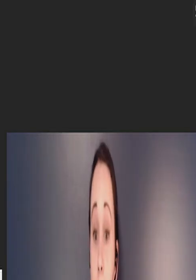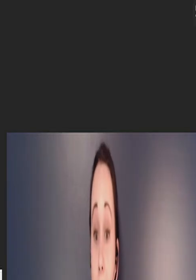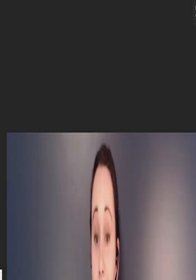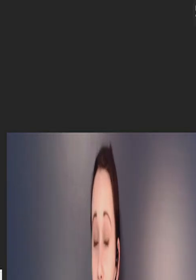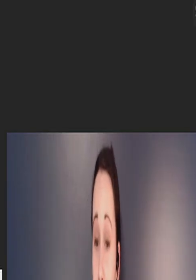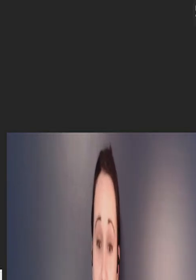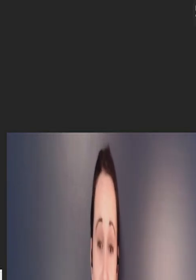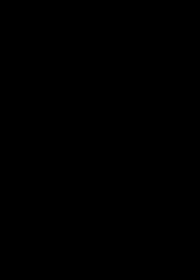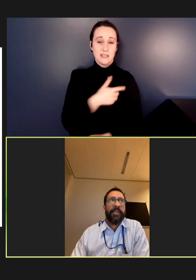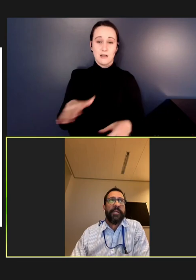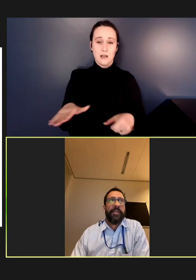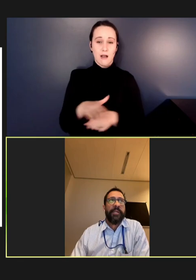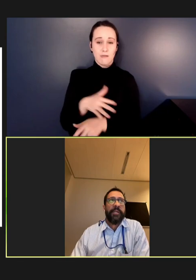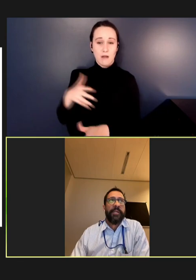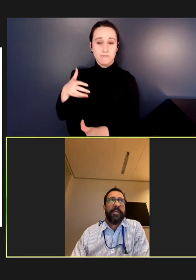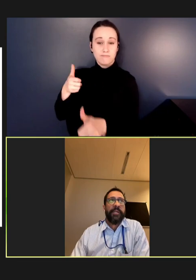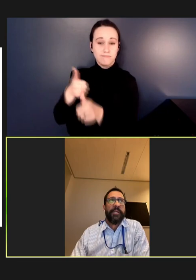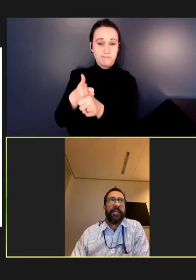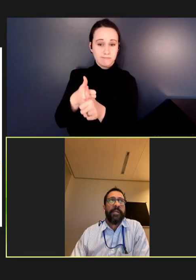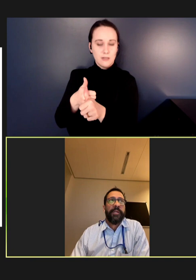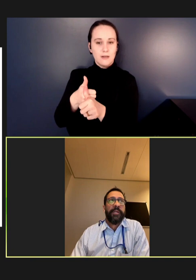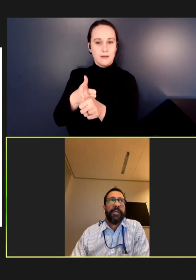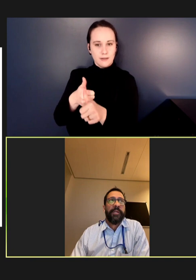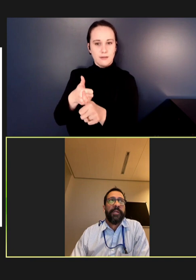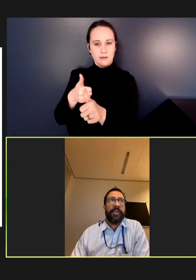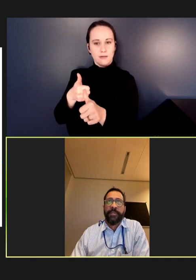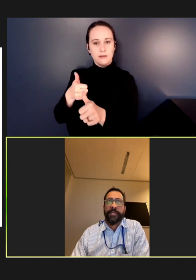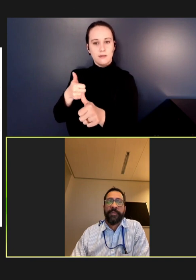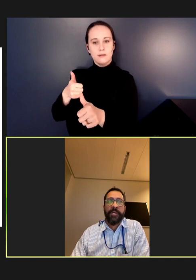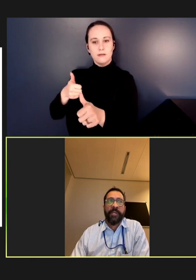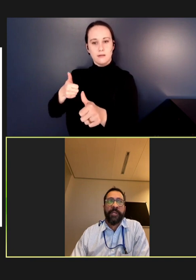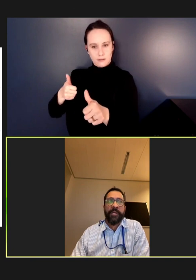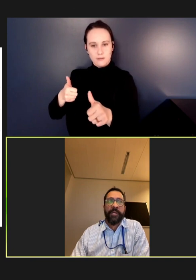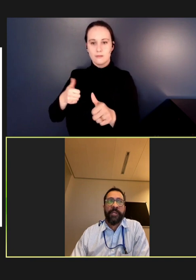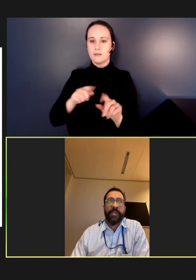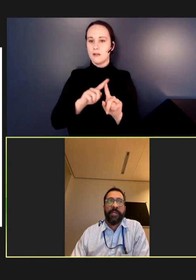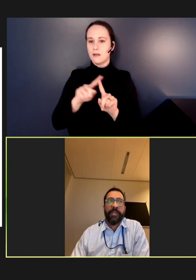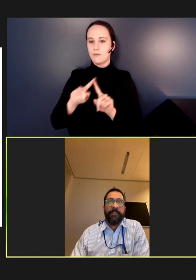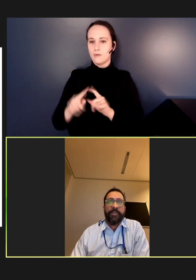the sort of chronic low coverage that some countries experience. So,